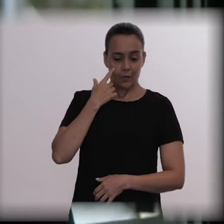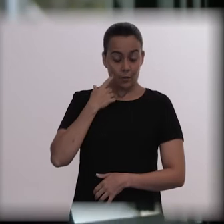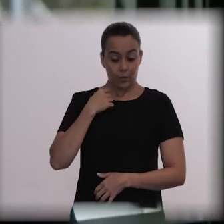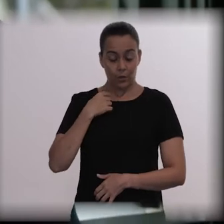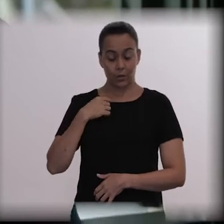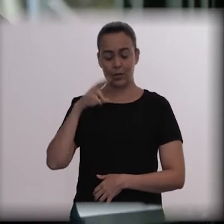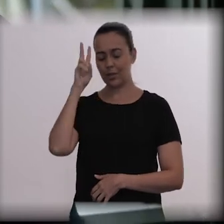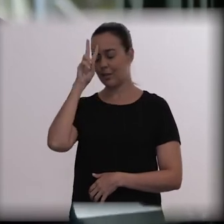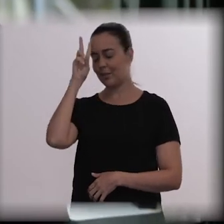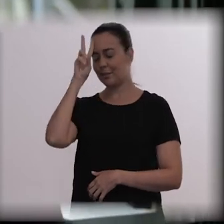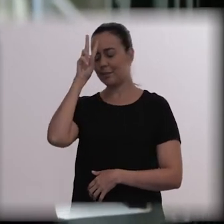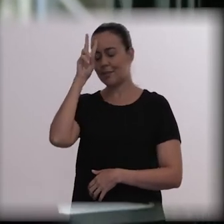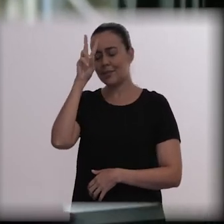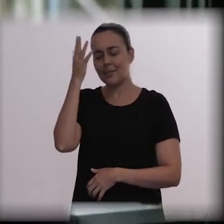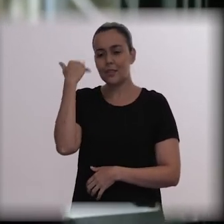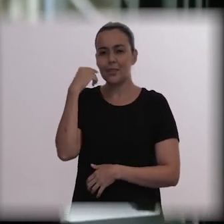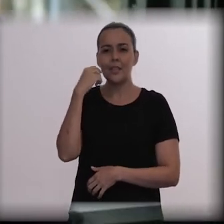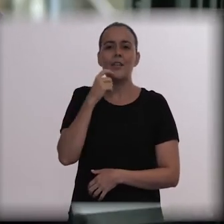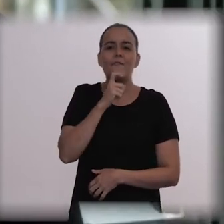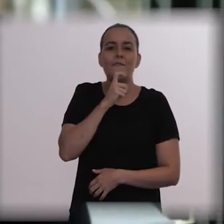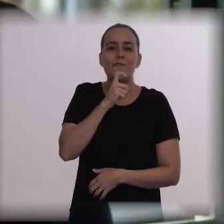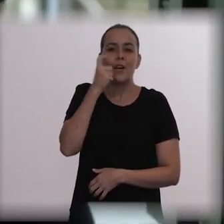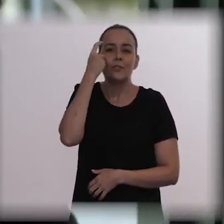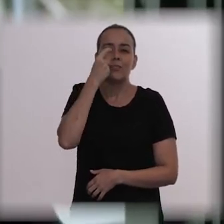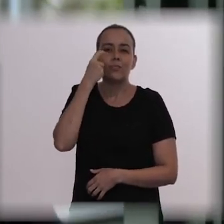They were very green, beautiful.